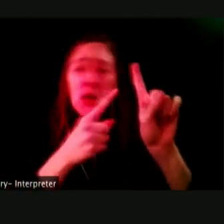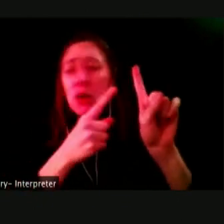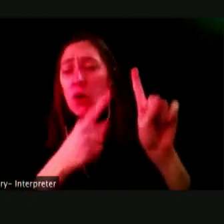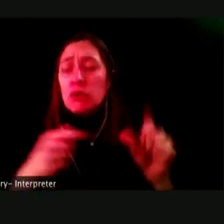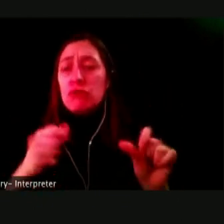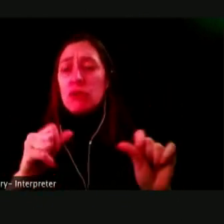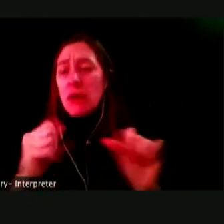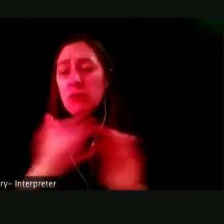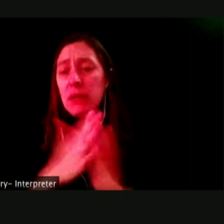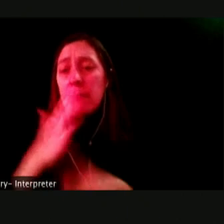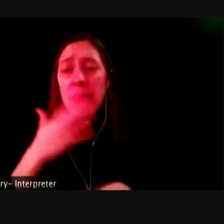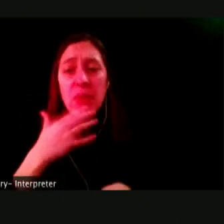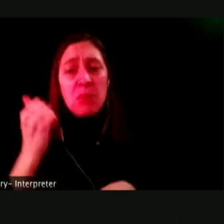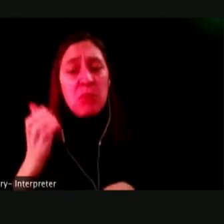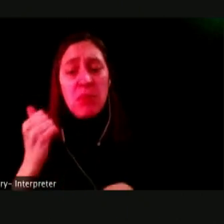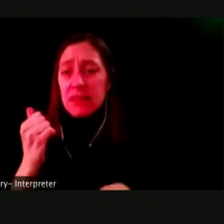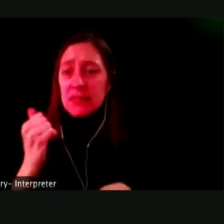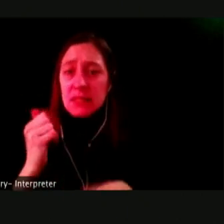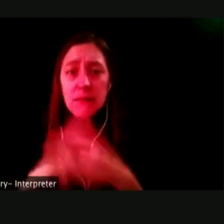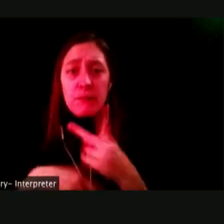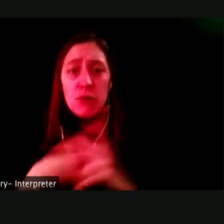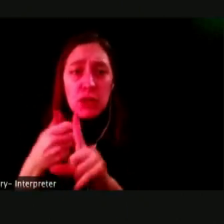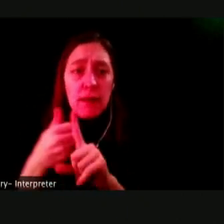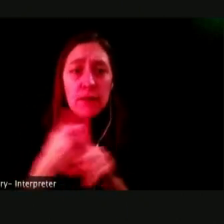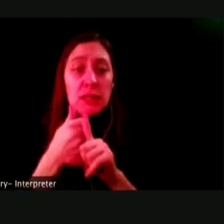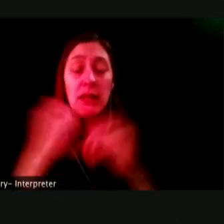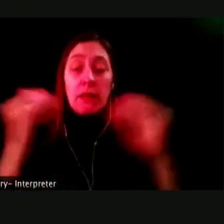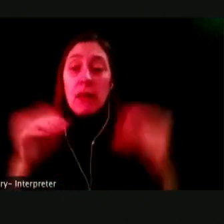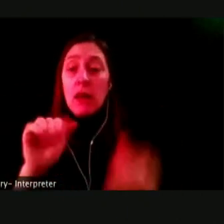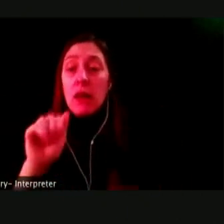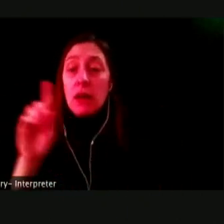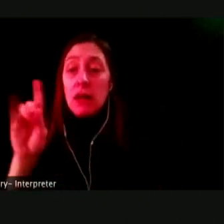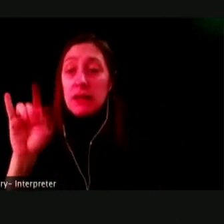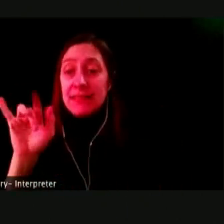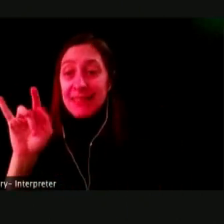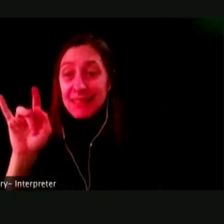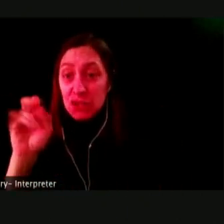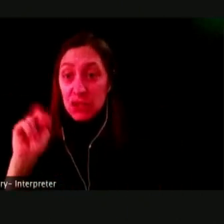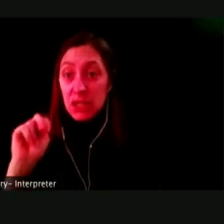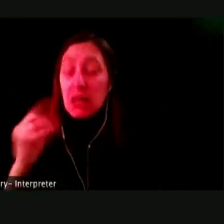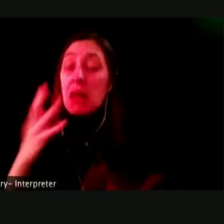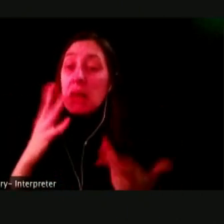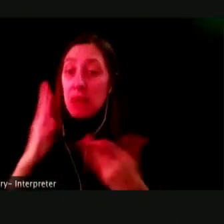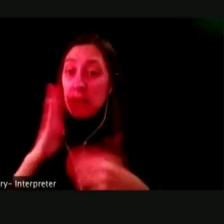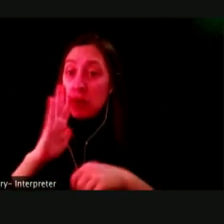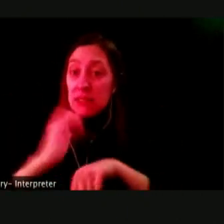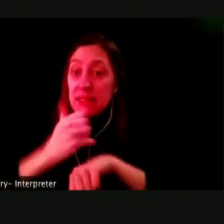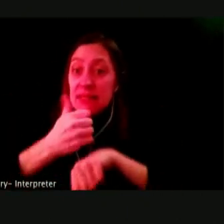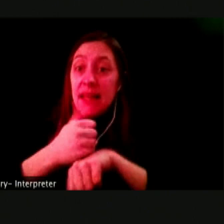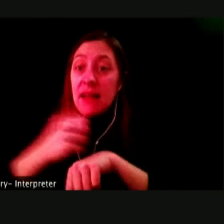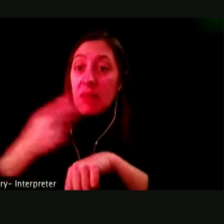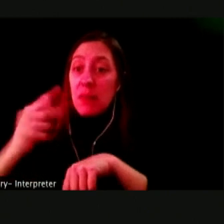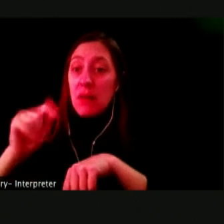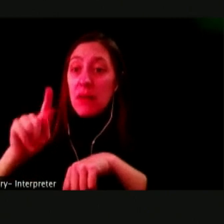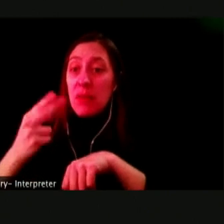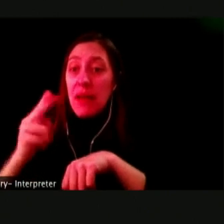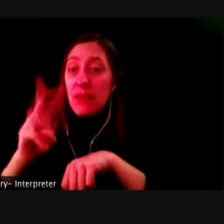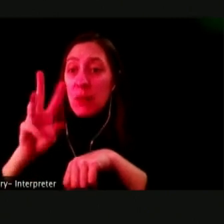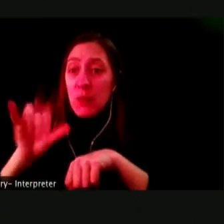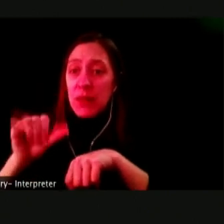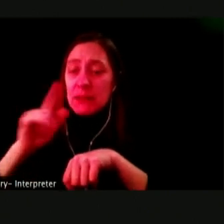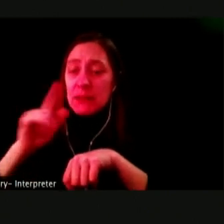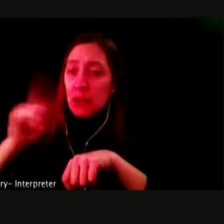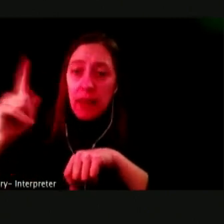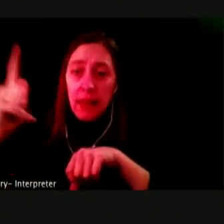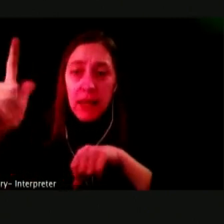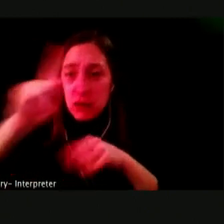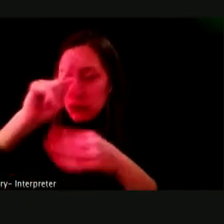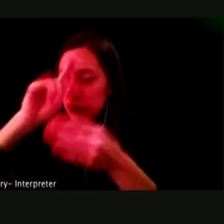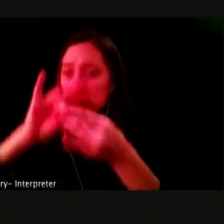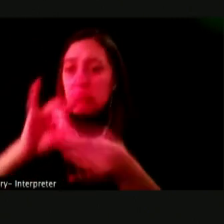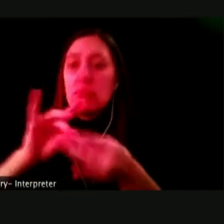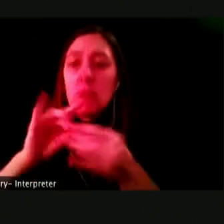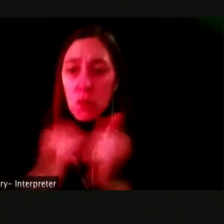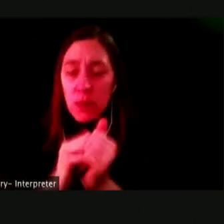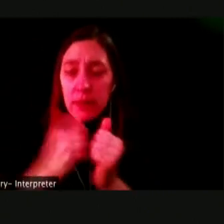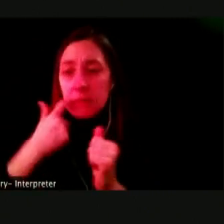THERE IS ADDICTION AND THE GROWING BRAIN MAY FILL A PATHWAY TO OTHER SUBSTANCES AS WELL.